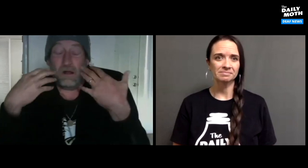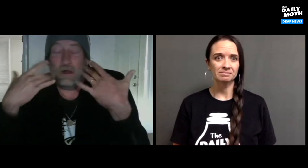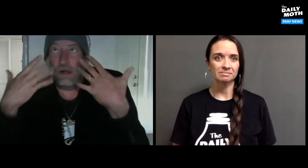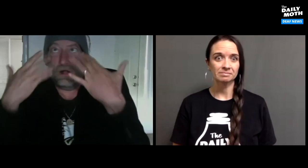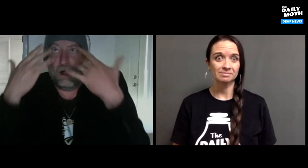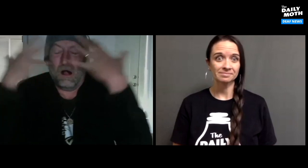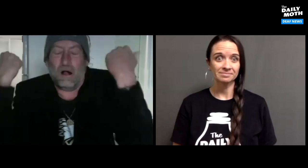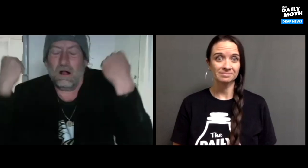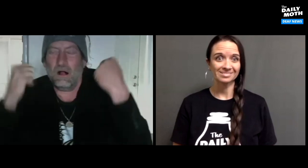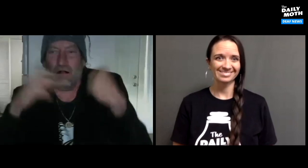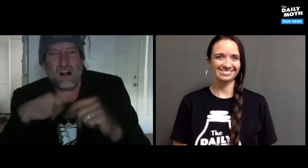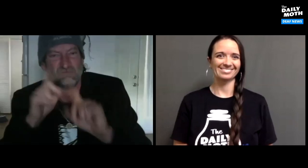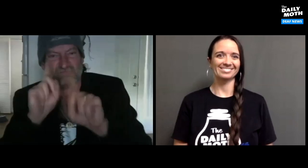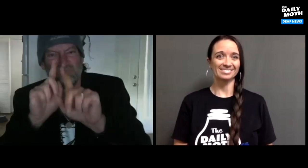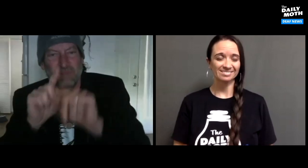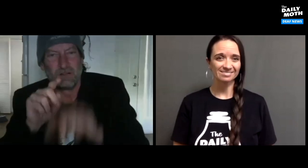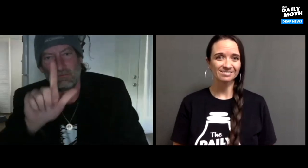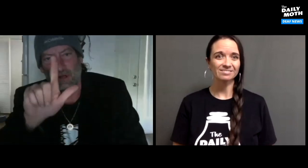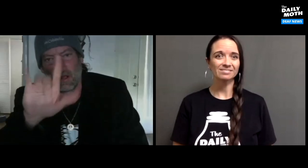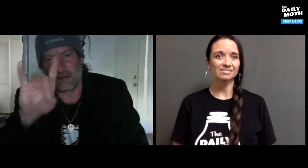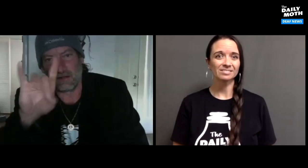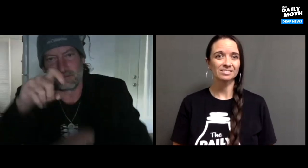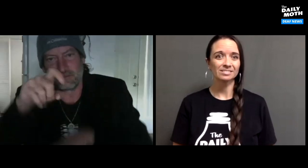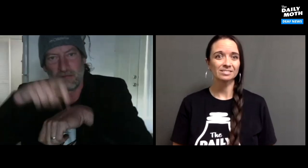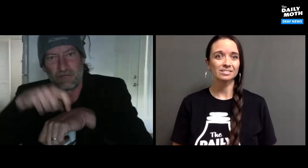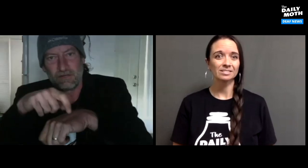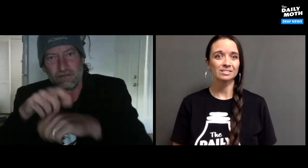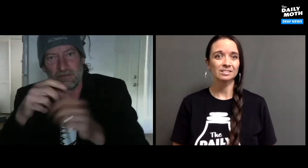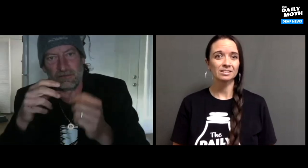and all of that overwhelmed my eyes. I watched it 28 times.